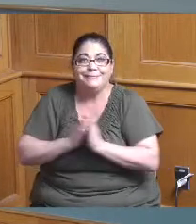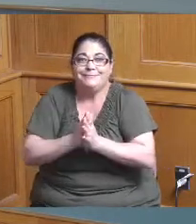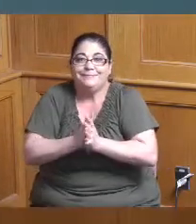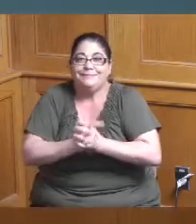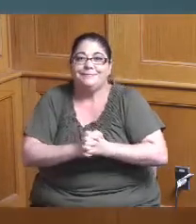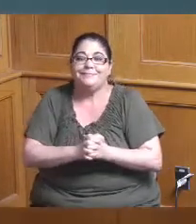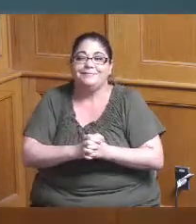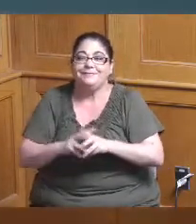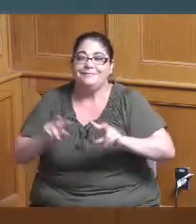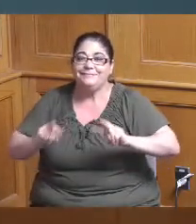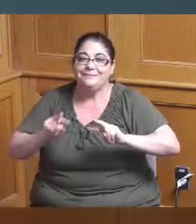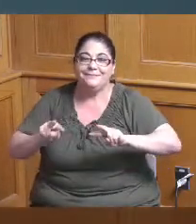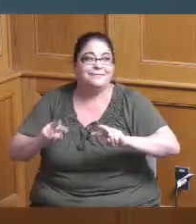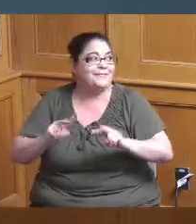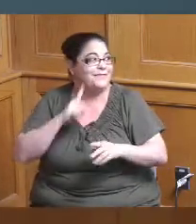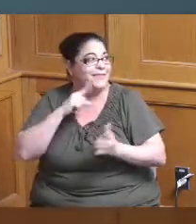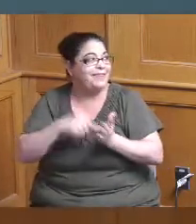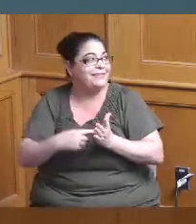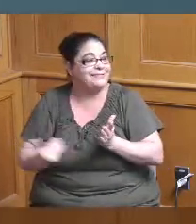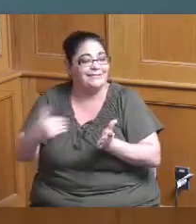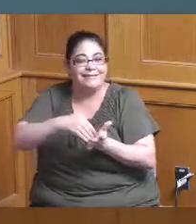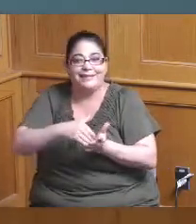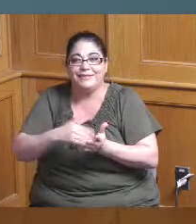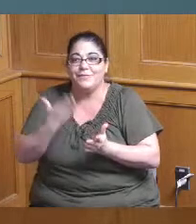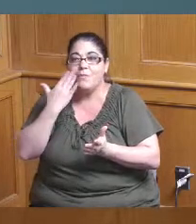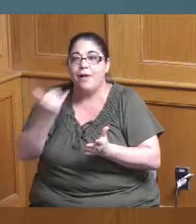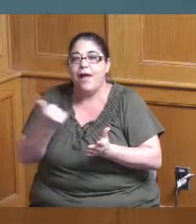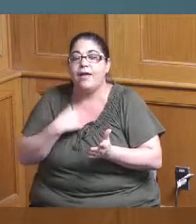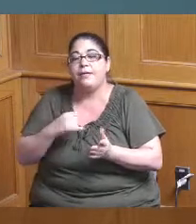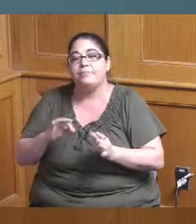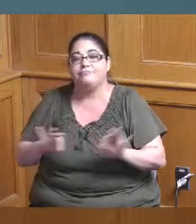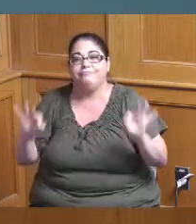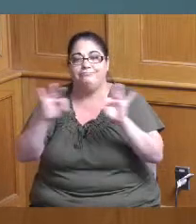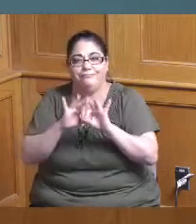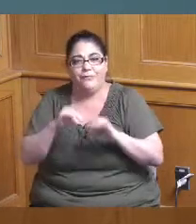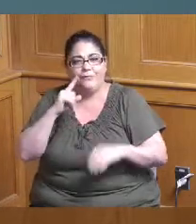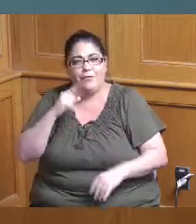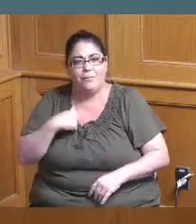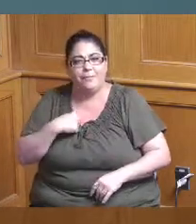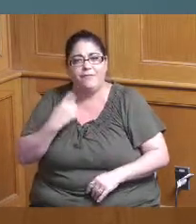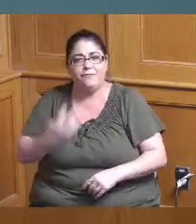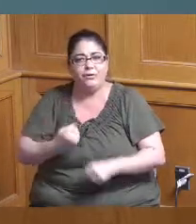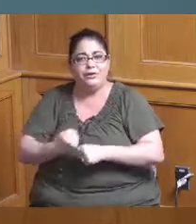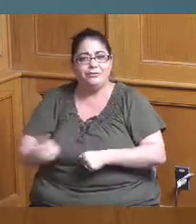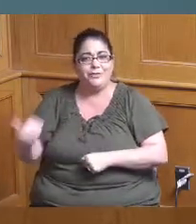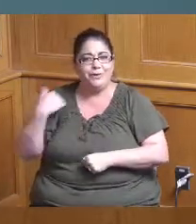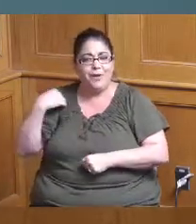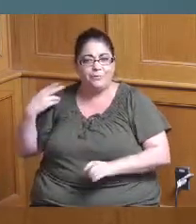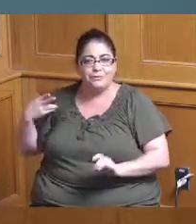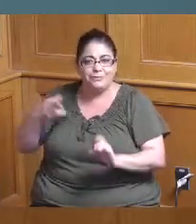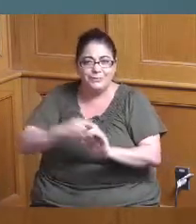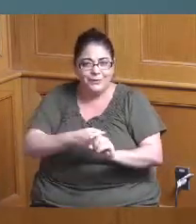and I'm excited because I know when I initially came here almost four years ago we over a lot of